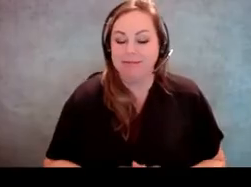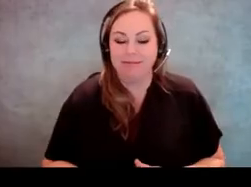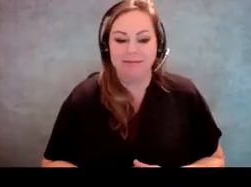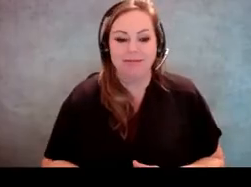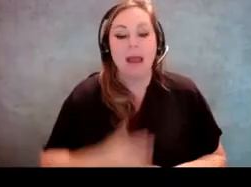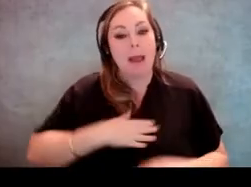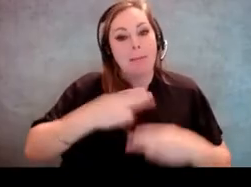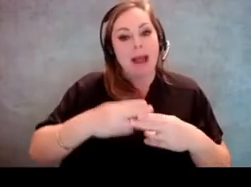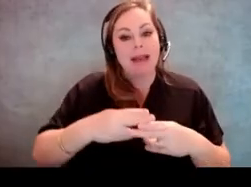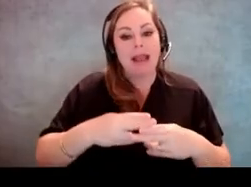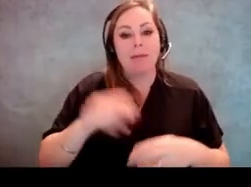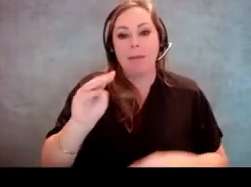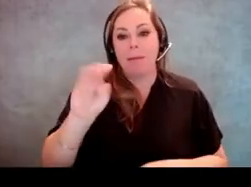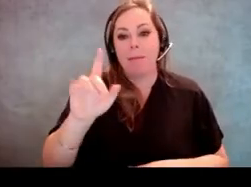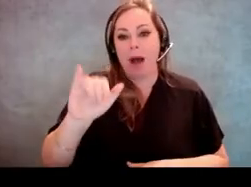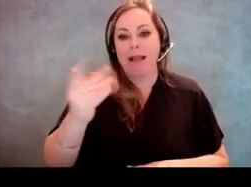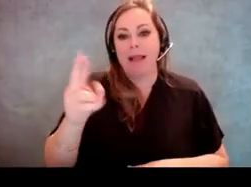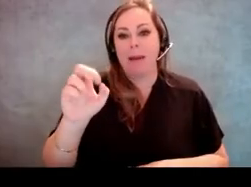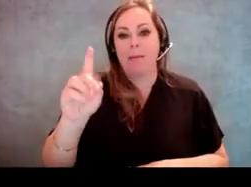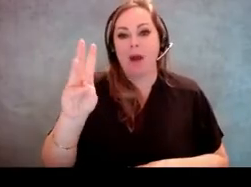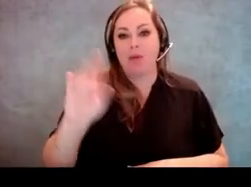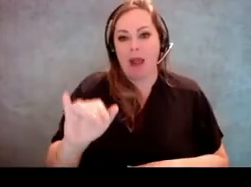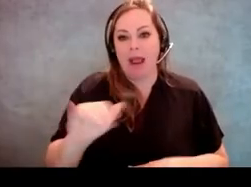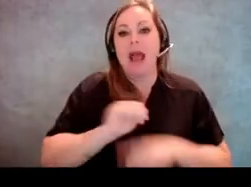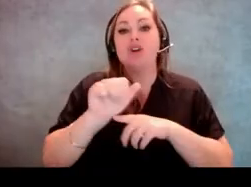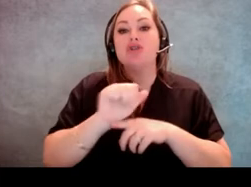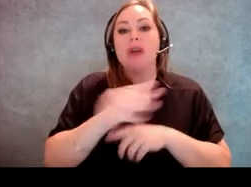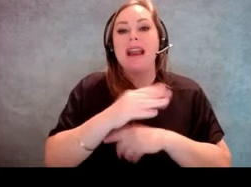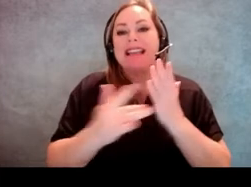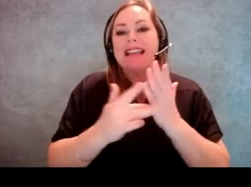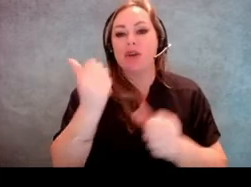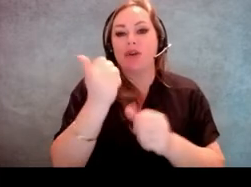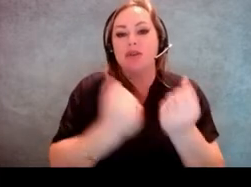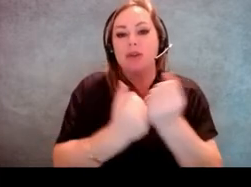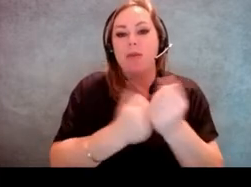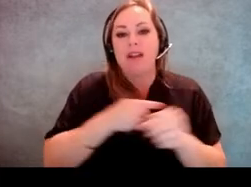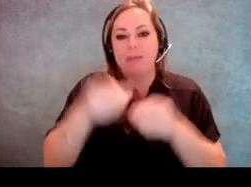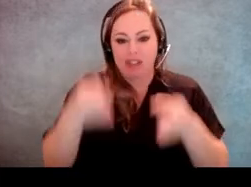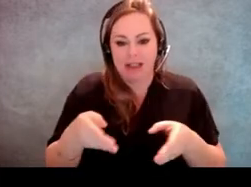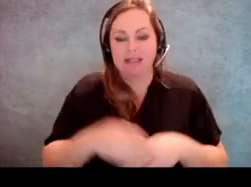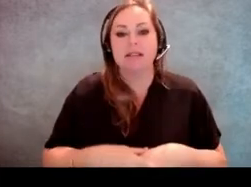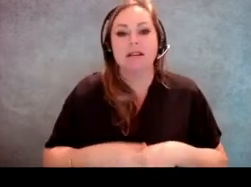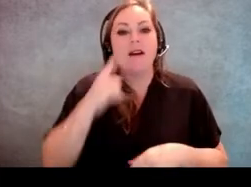[Molly Broadway] My name is Molly Broadway. I am a training and technical support specialist for voting rights.